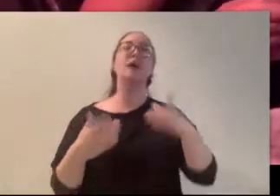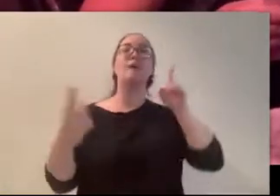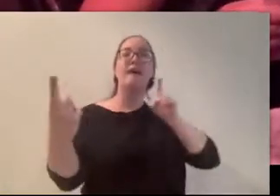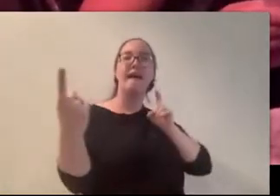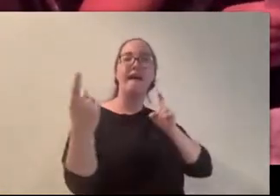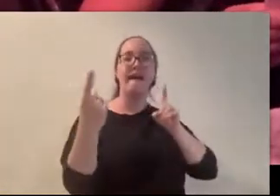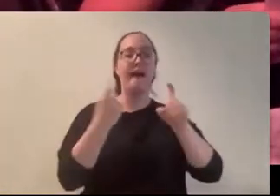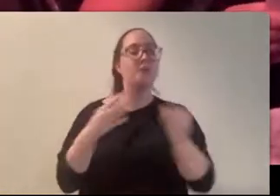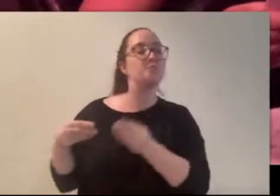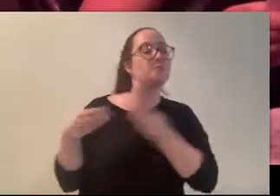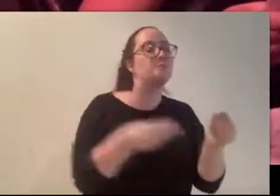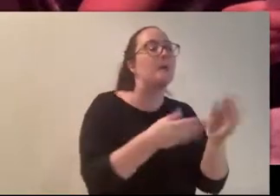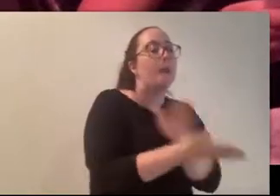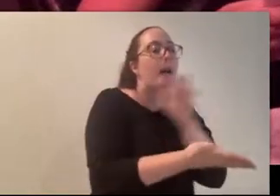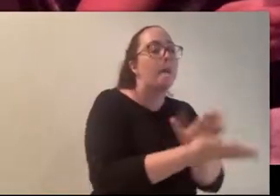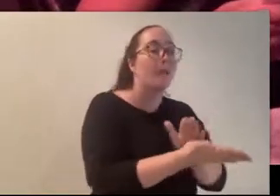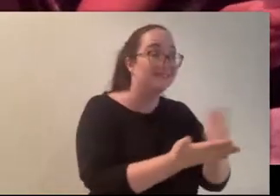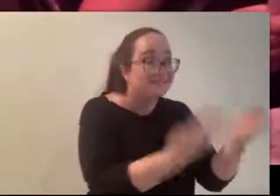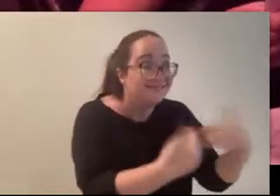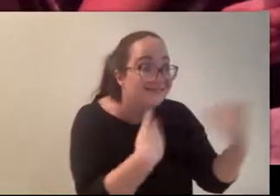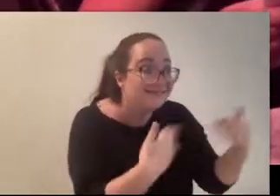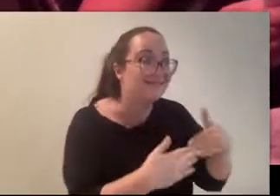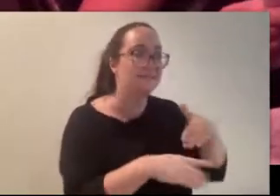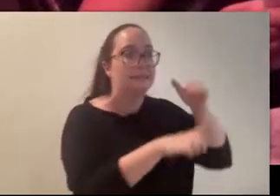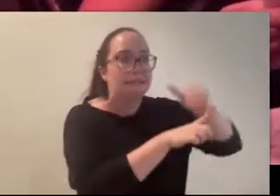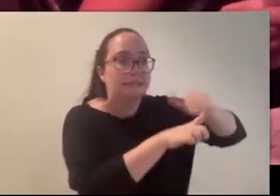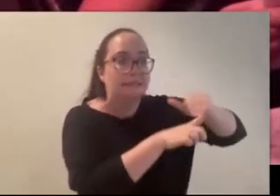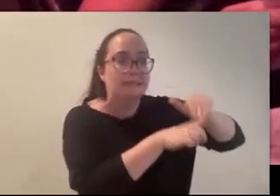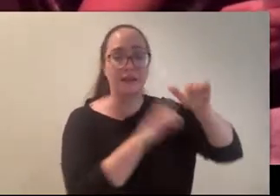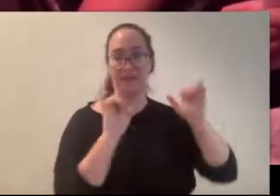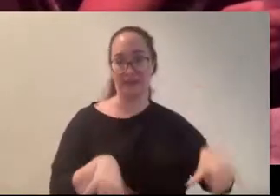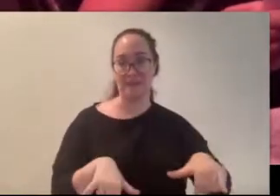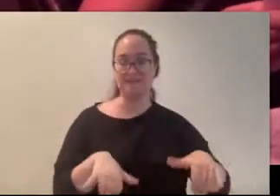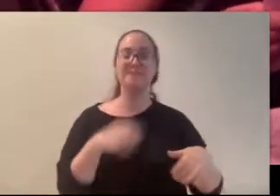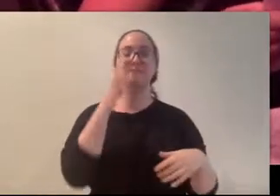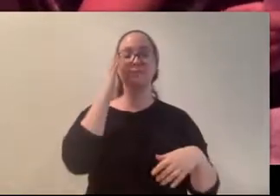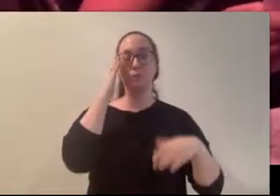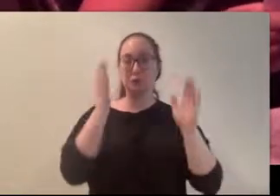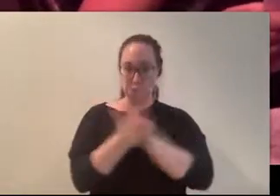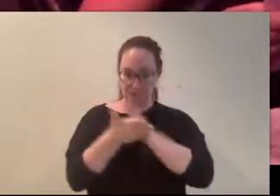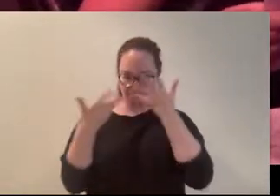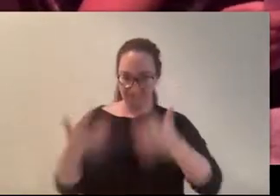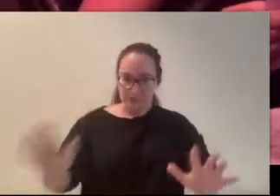that. By the time the final bell rang, she had worn me down.